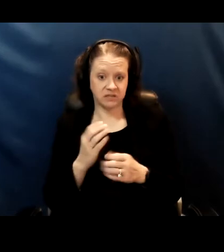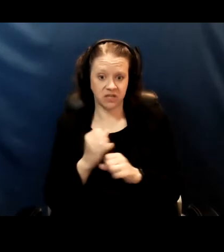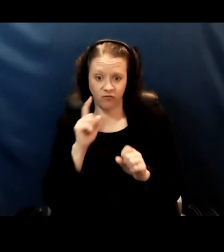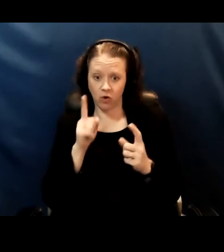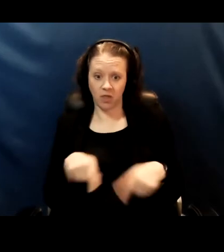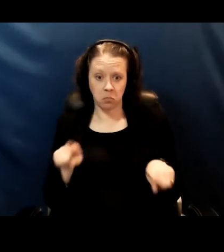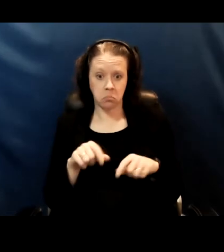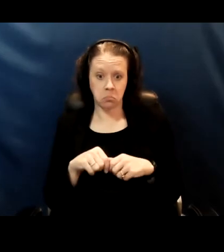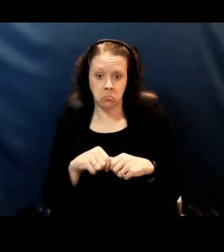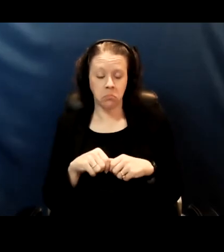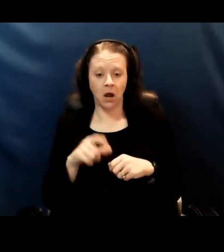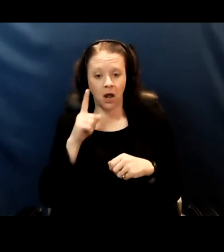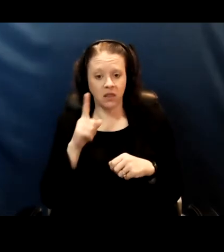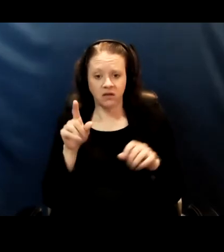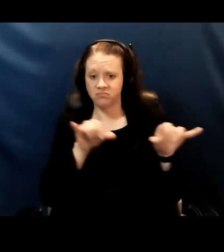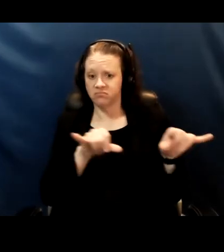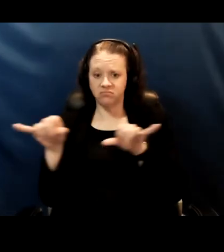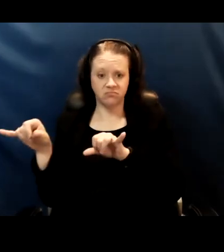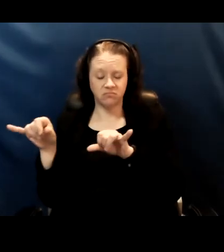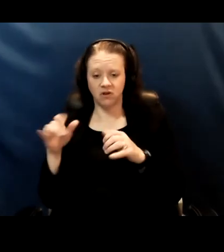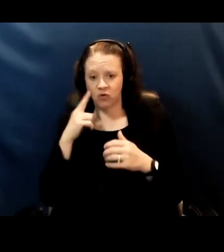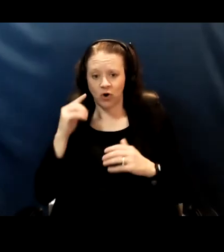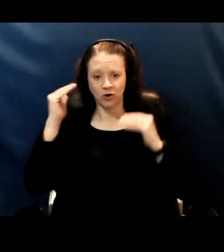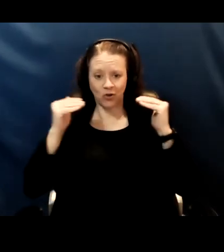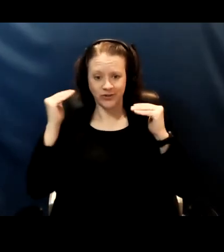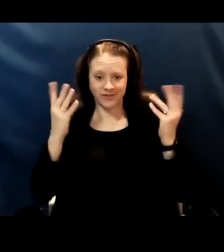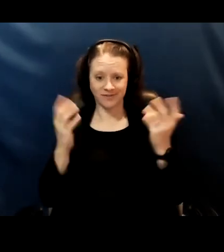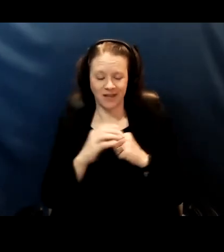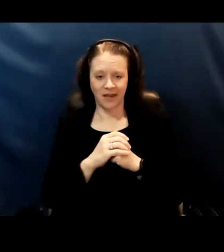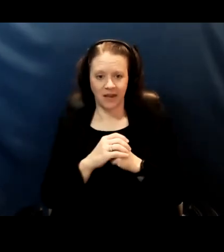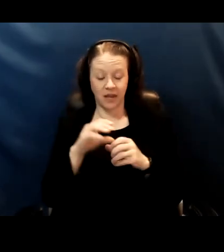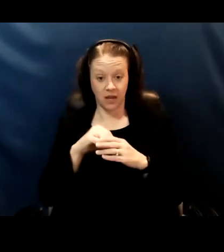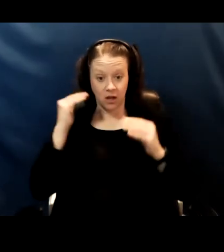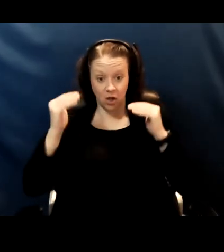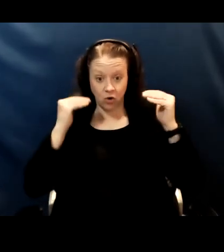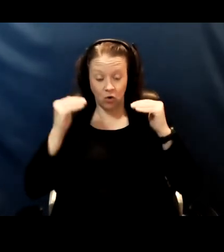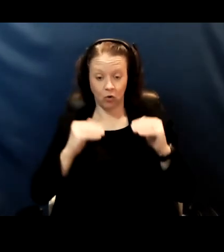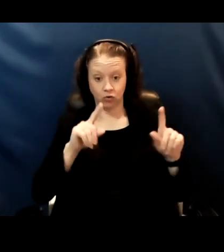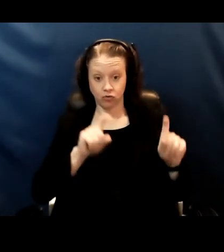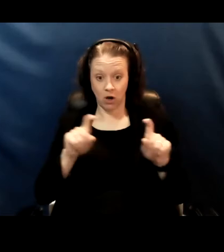as it is for others in the adult trials that they did specifically include people